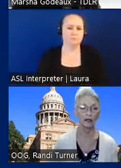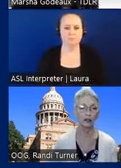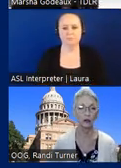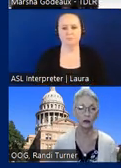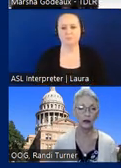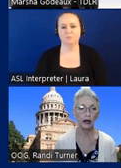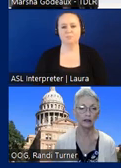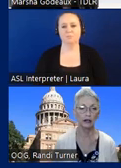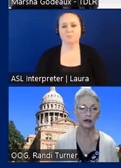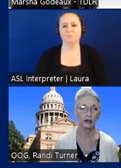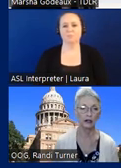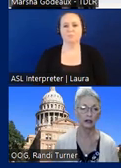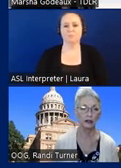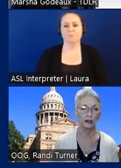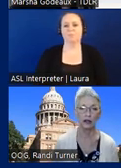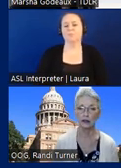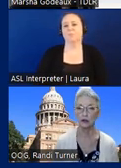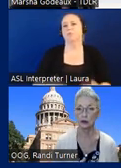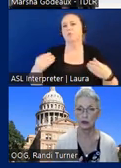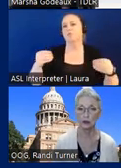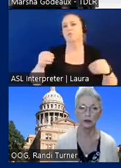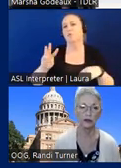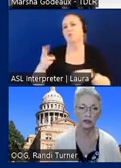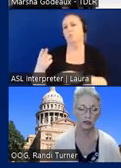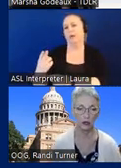in the store warehouse area i think this was one of the previous